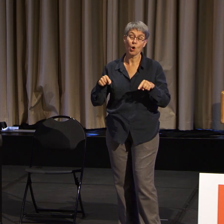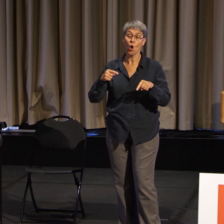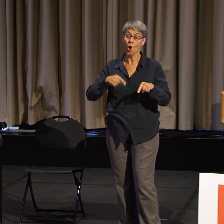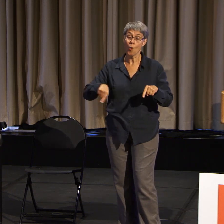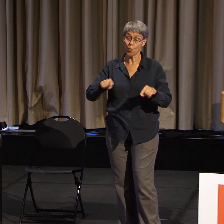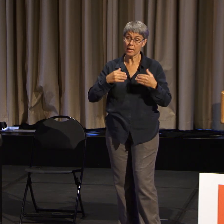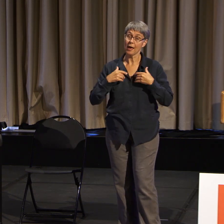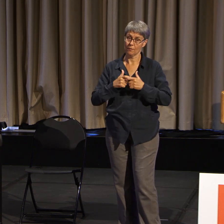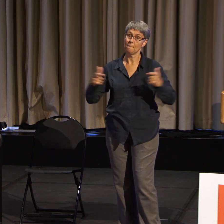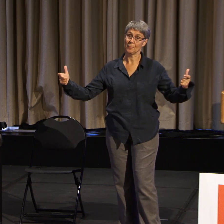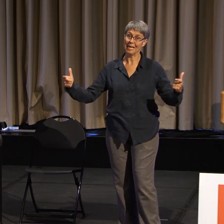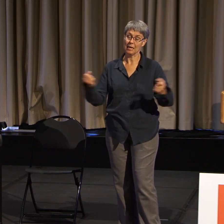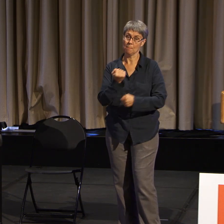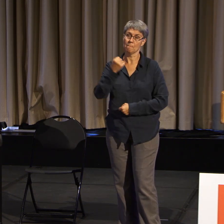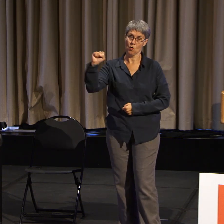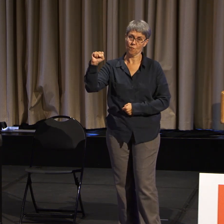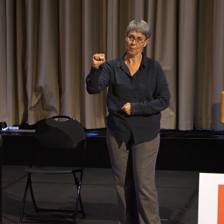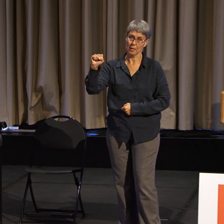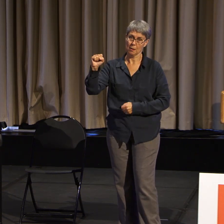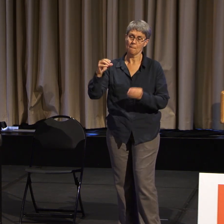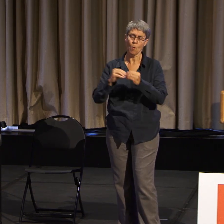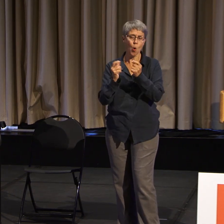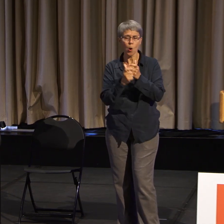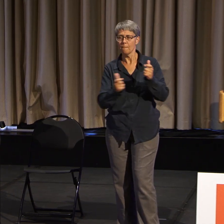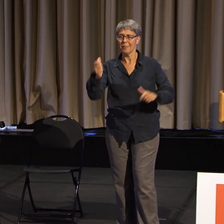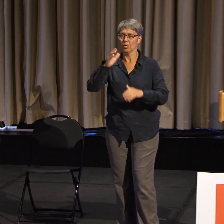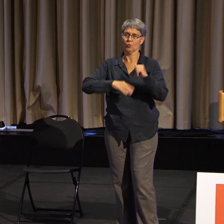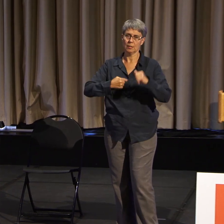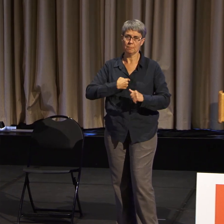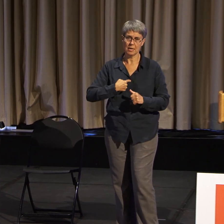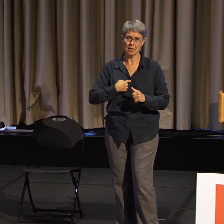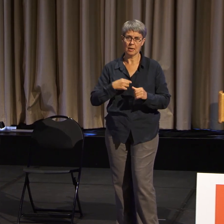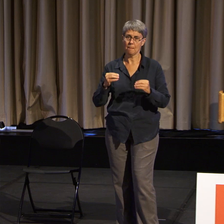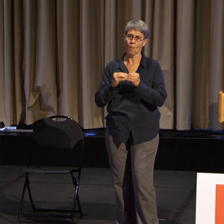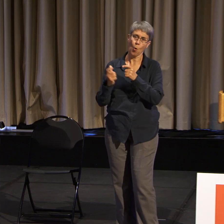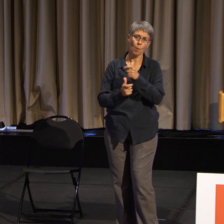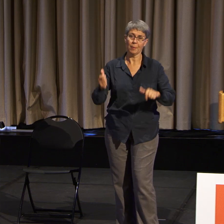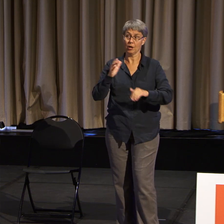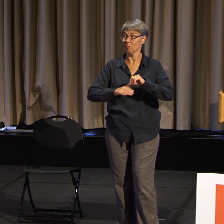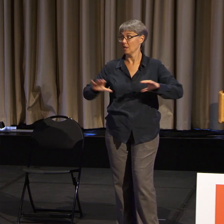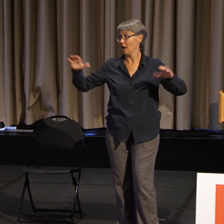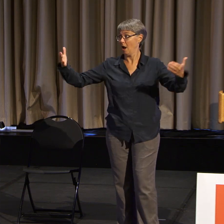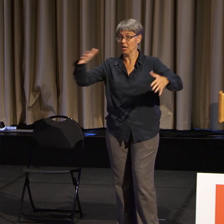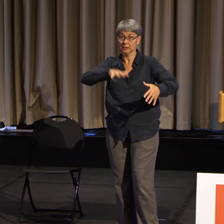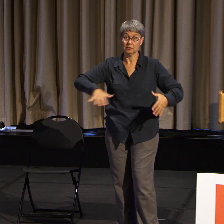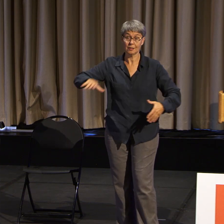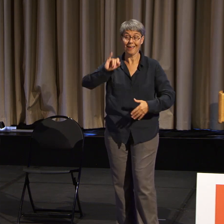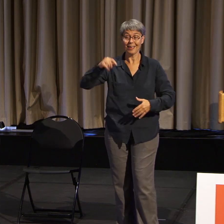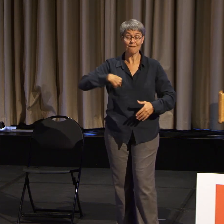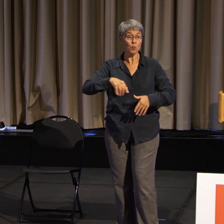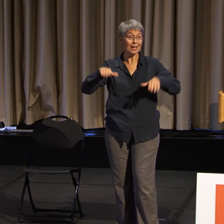It's bigger than me. It's bigger than everybody. And if we gave up, guess who wins?